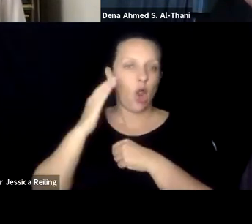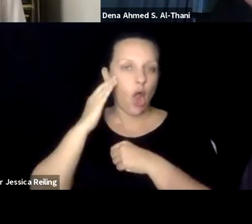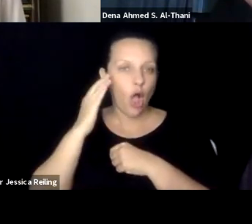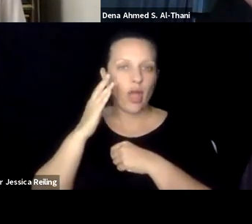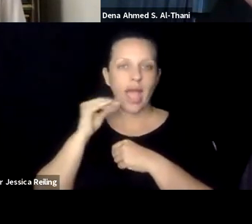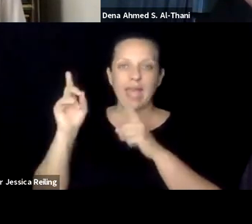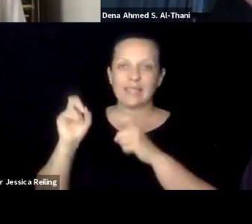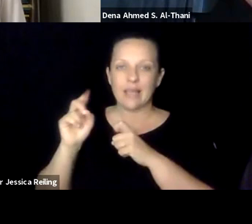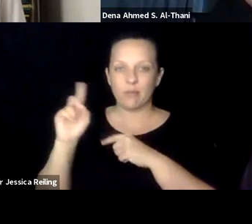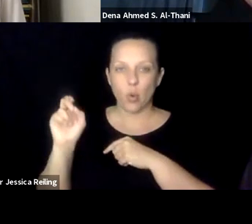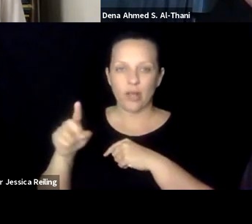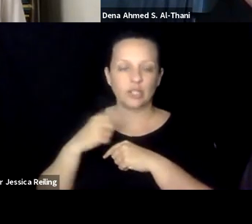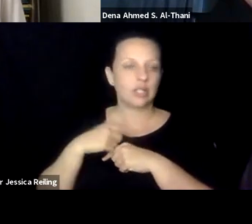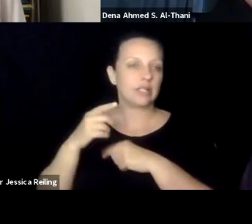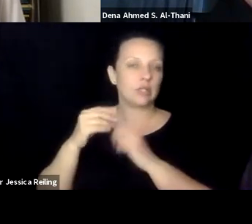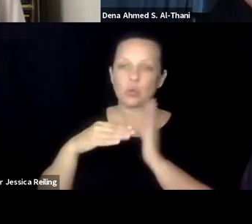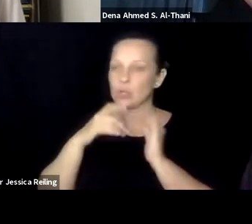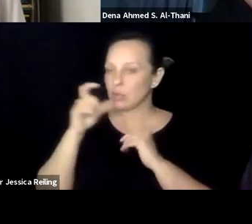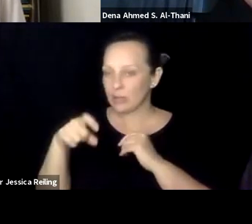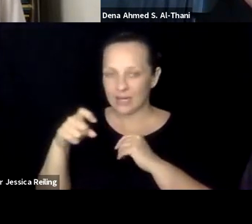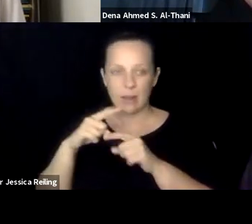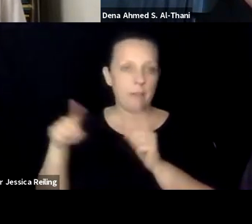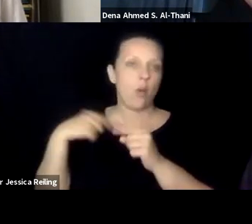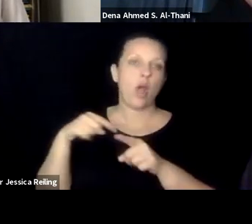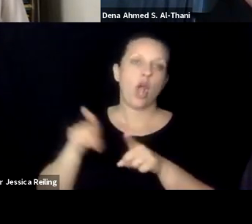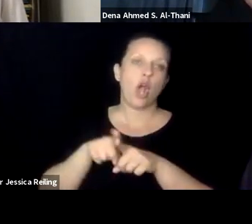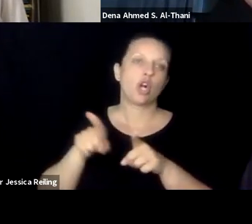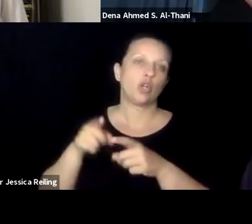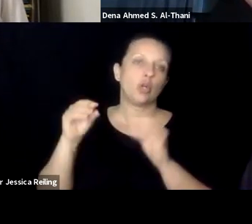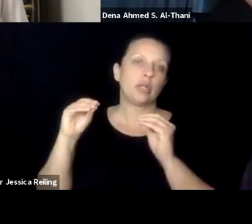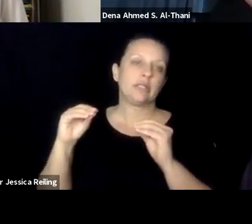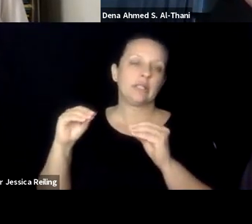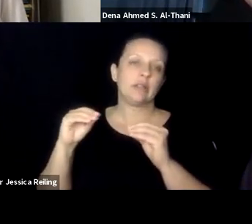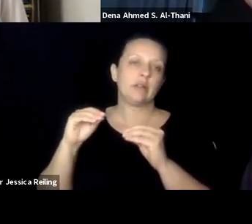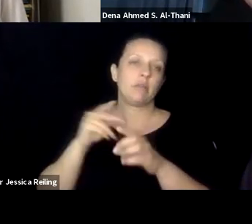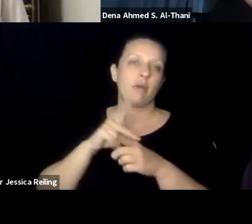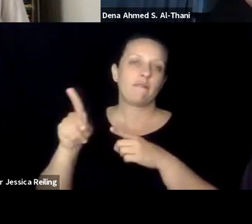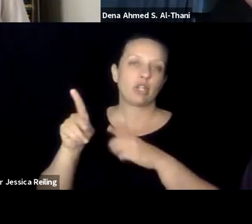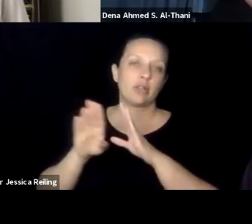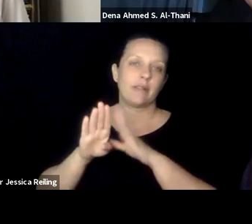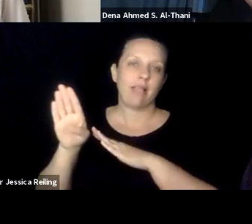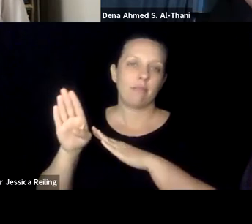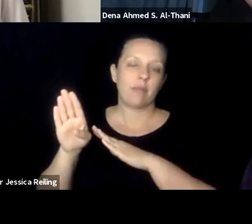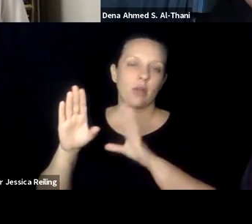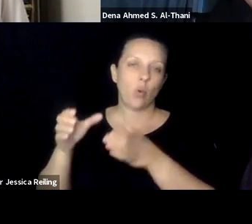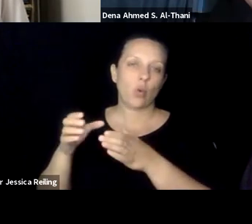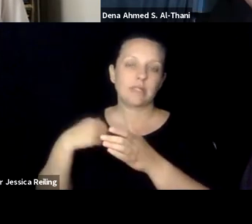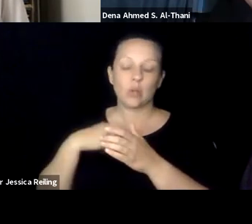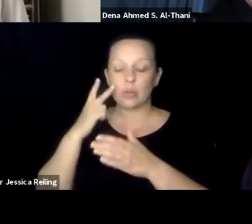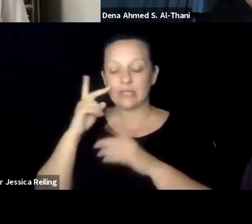that to the German language, and the bodies of knowledge and the exam questions. Not that my students would necessarily need that, but